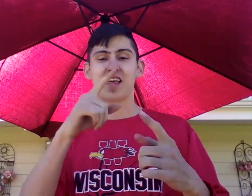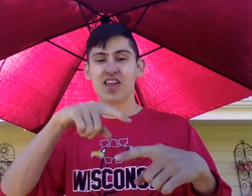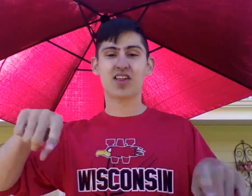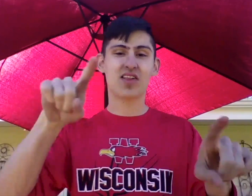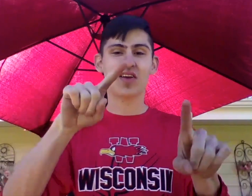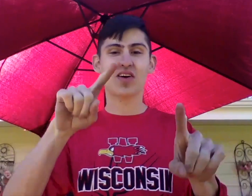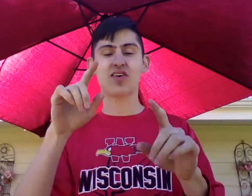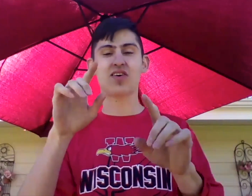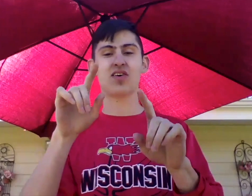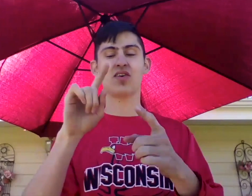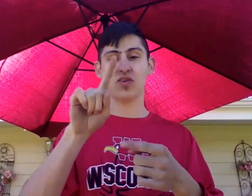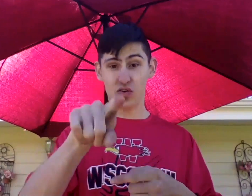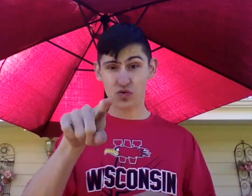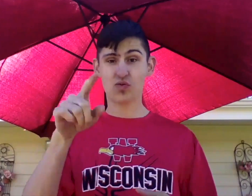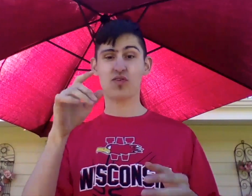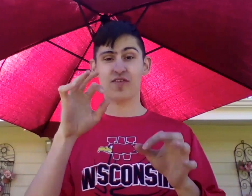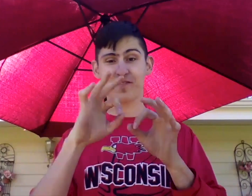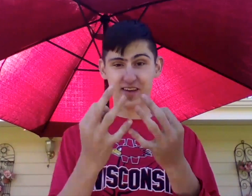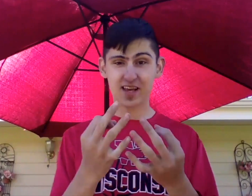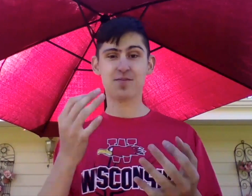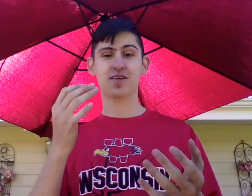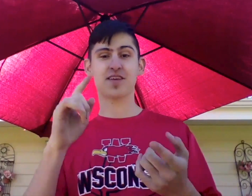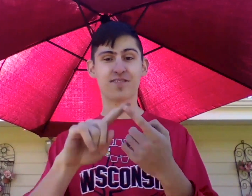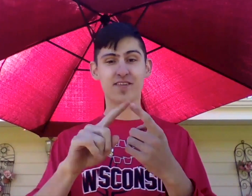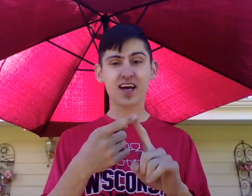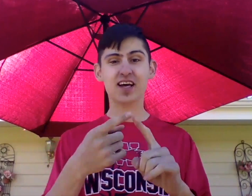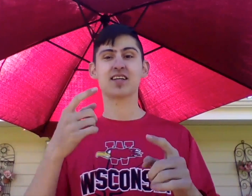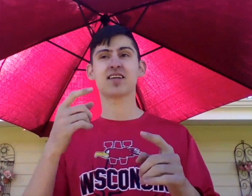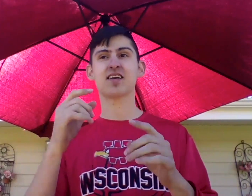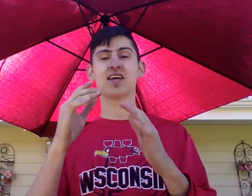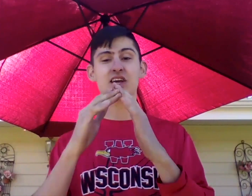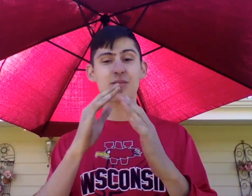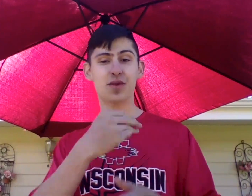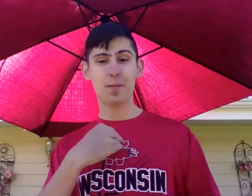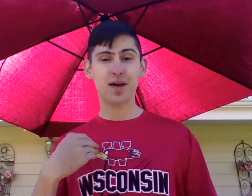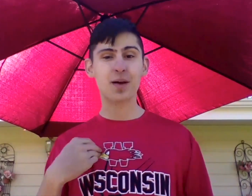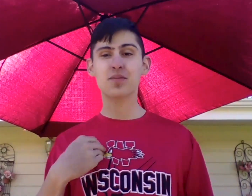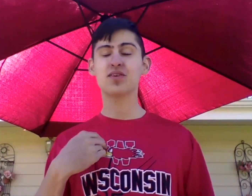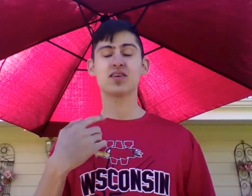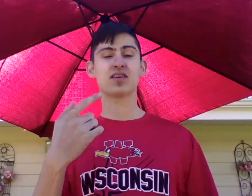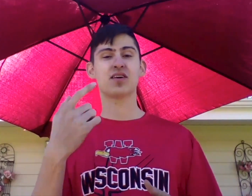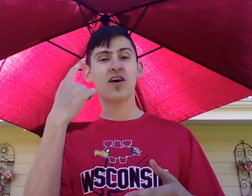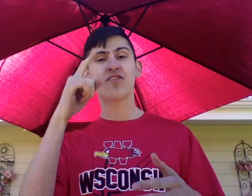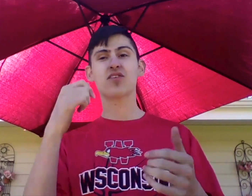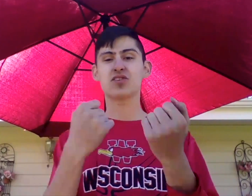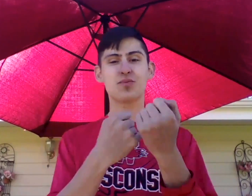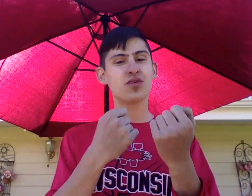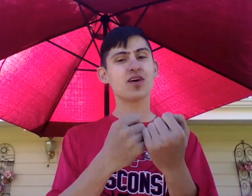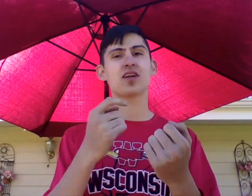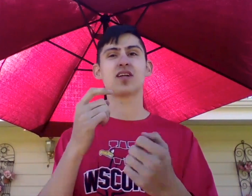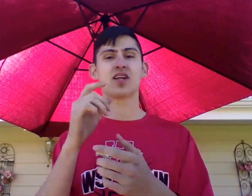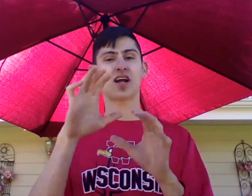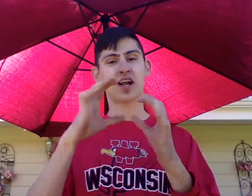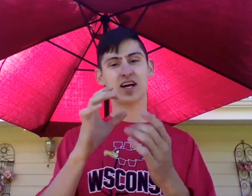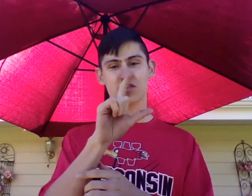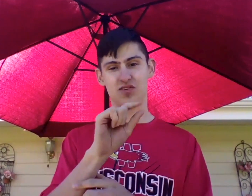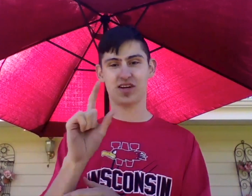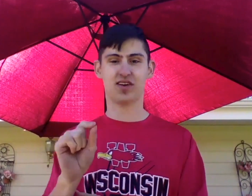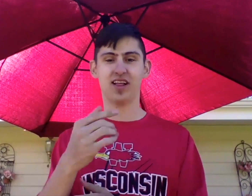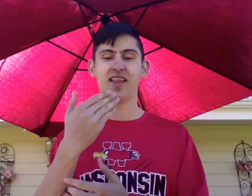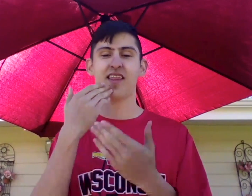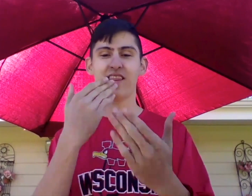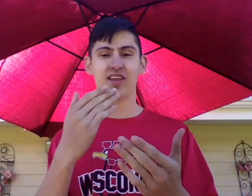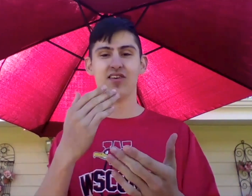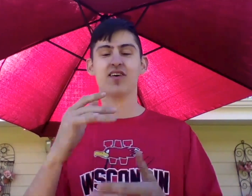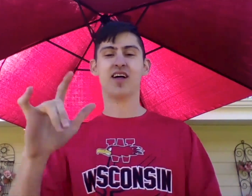I want to thank you all. My family, my friends, the community members - for supporting the Class of 2020.